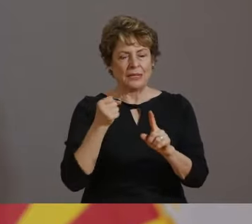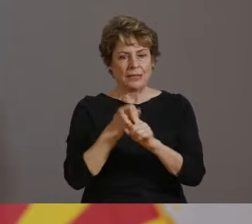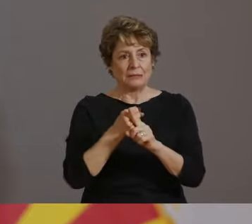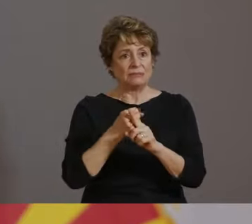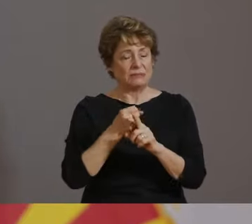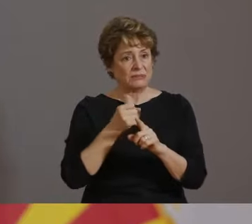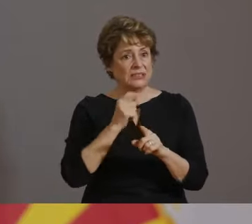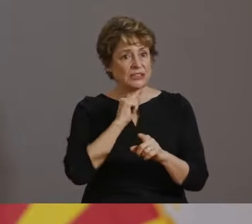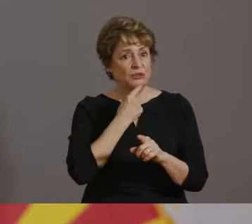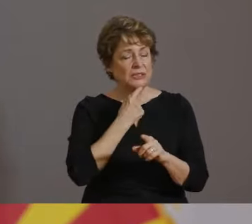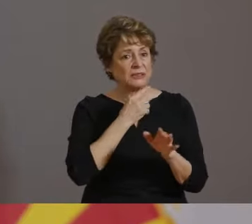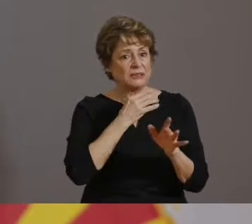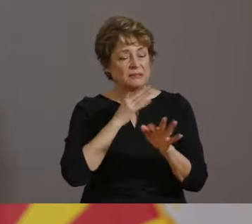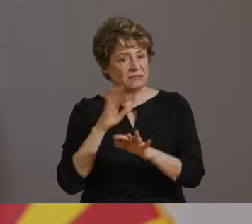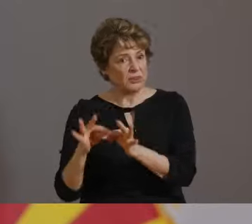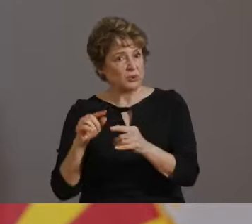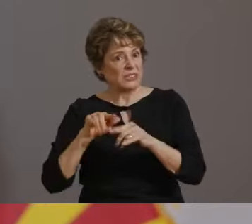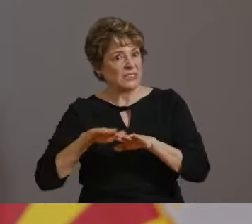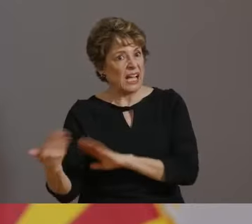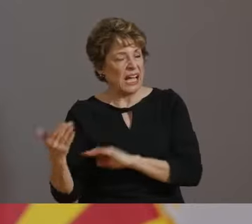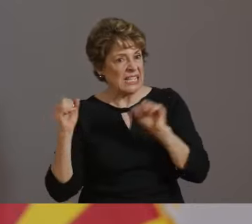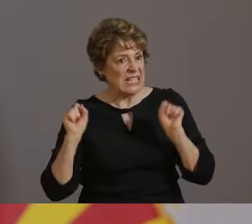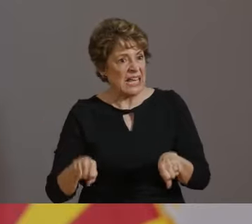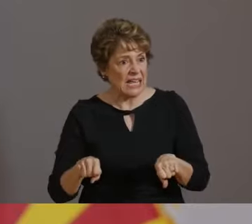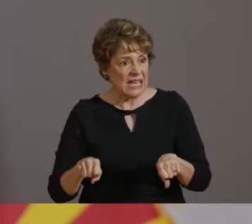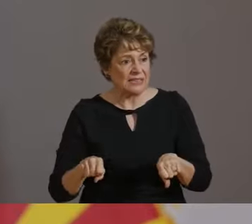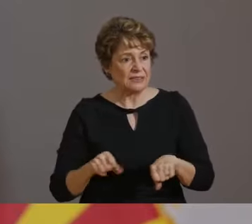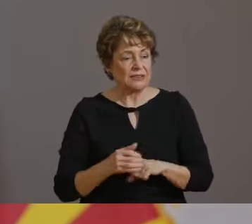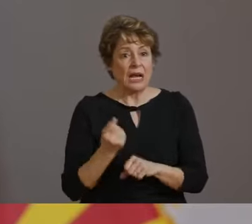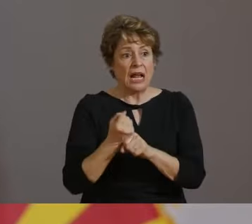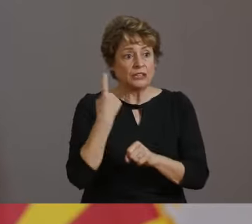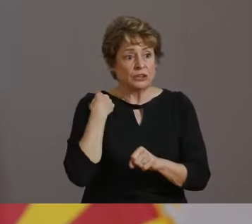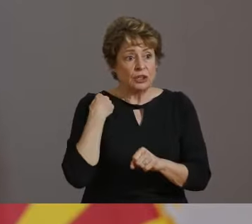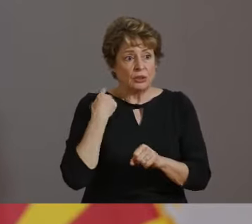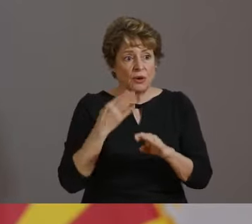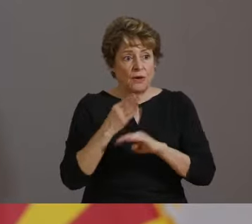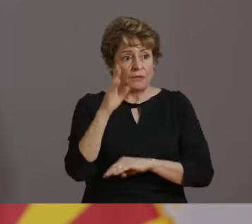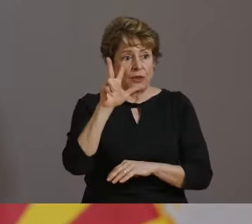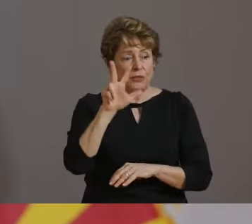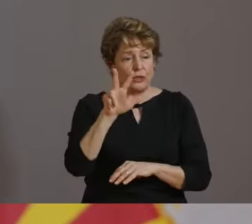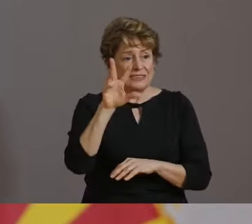OVER 36,000 CASES OF INFLUENZA WERE REPORTED TO PUBLIC HEALTH, AND WE KNOW NOT EVERYONE